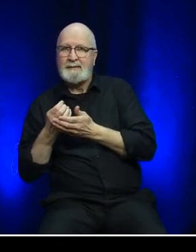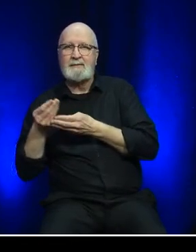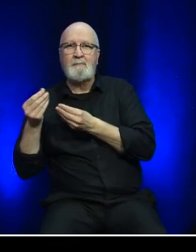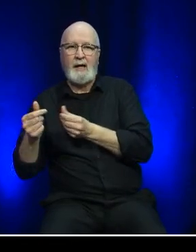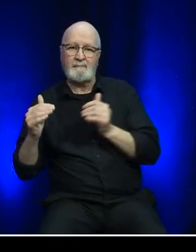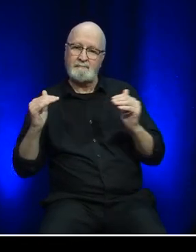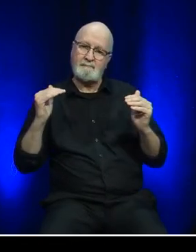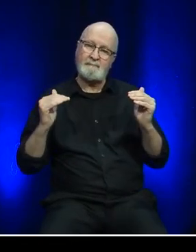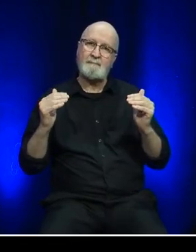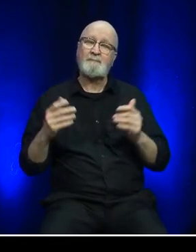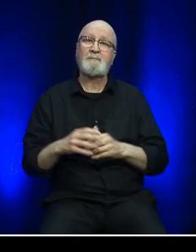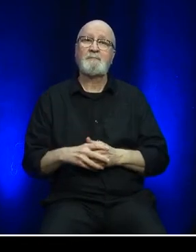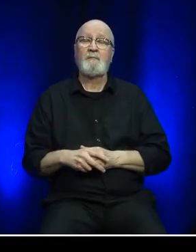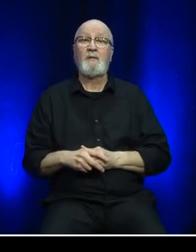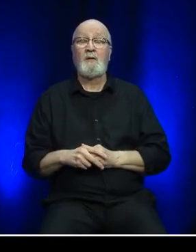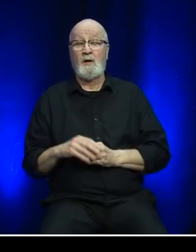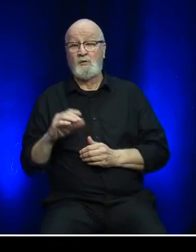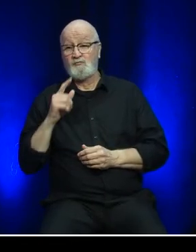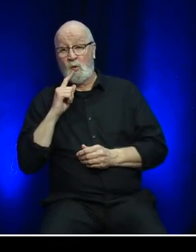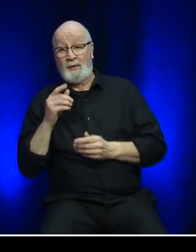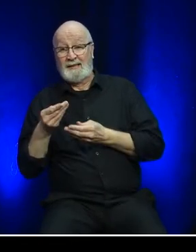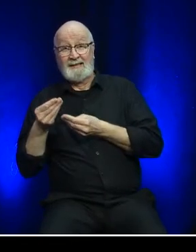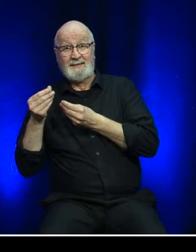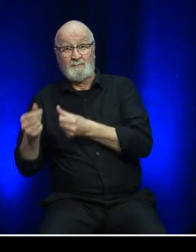From an expense perspective, our primary